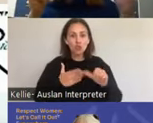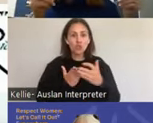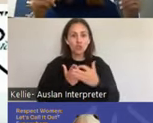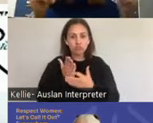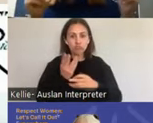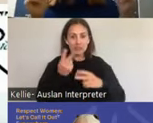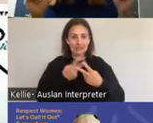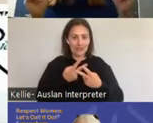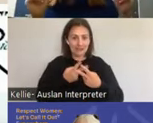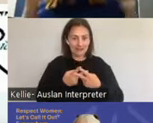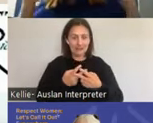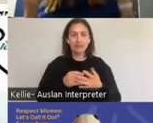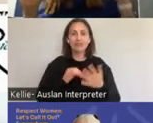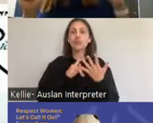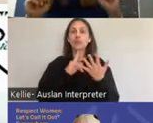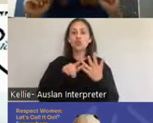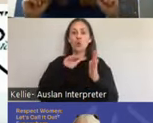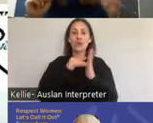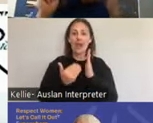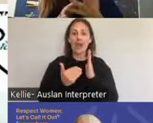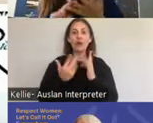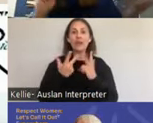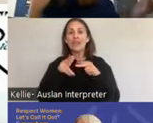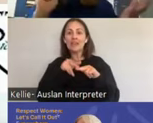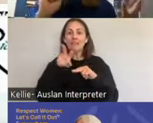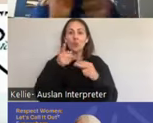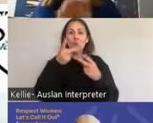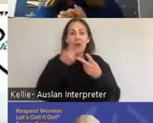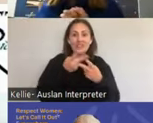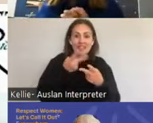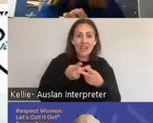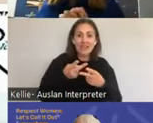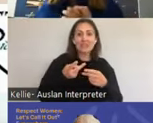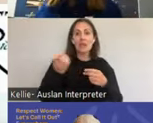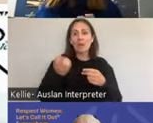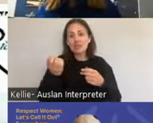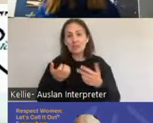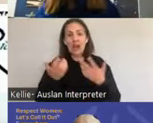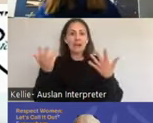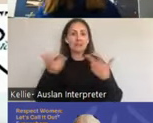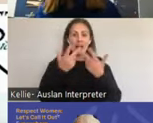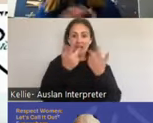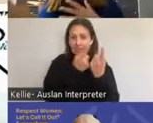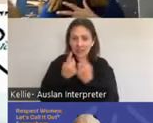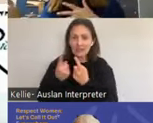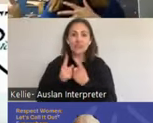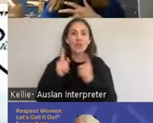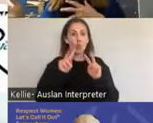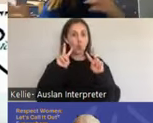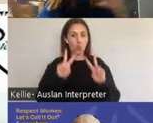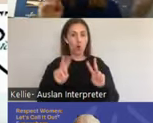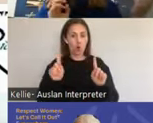the process of having sex, masturbating as such. What they did is they got people to come into the